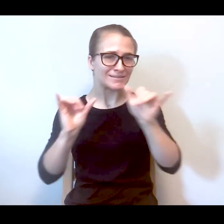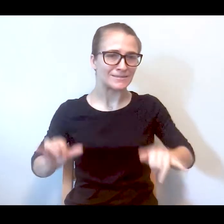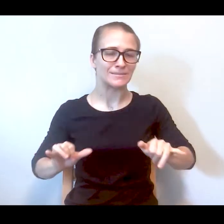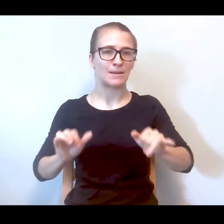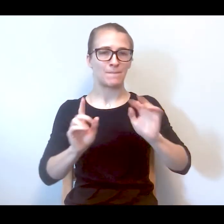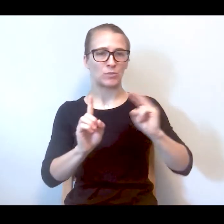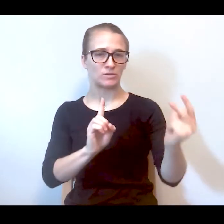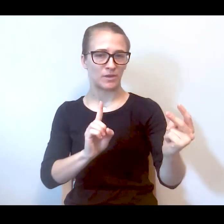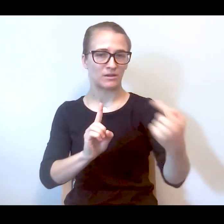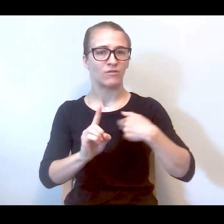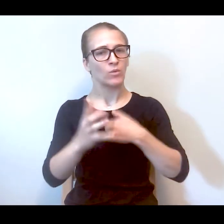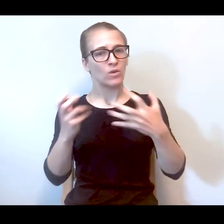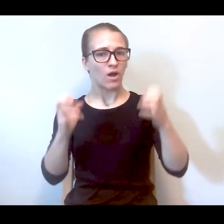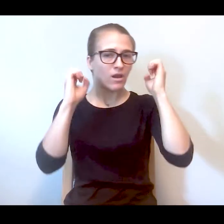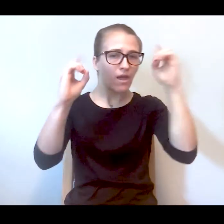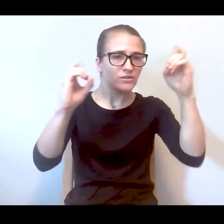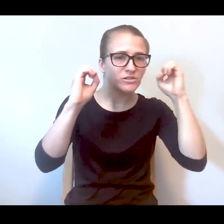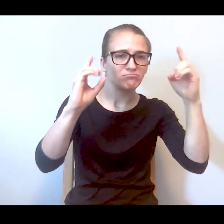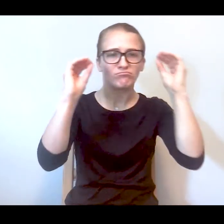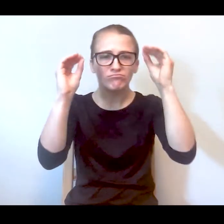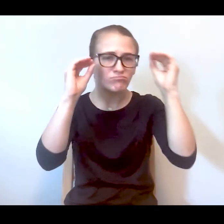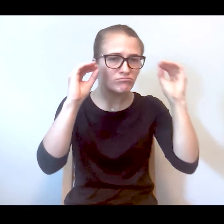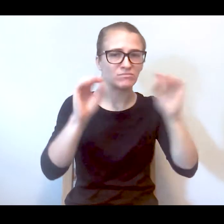hoping to educate the policy makers looking at the